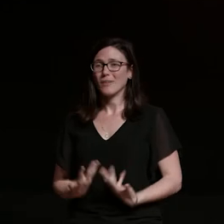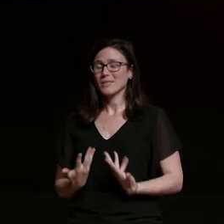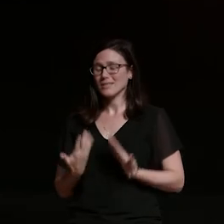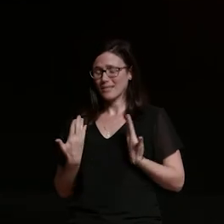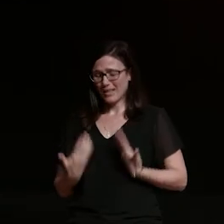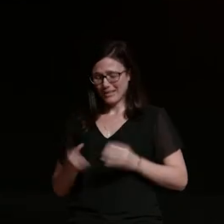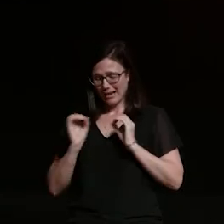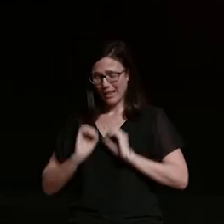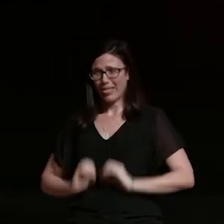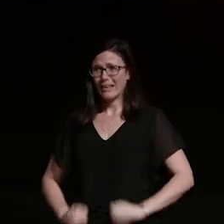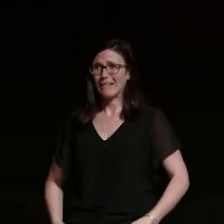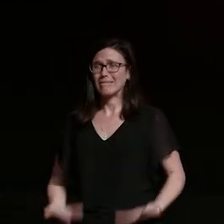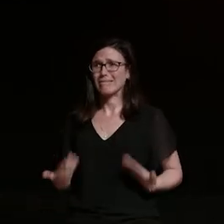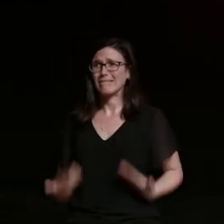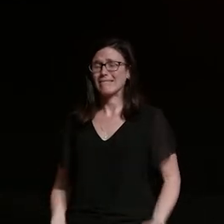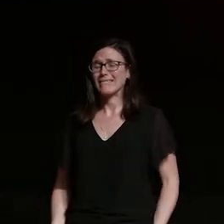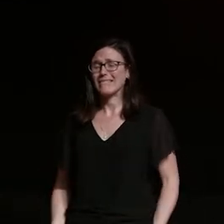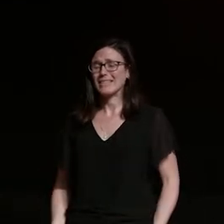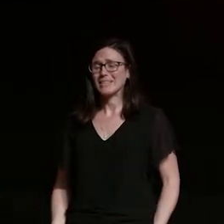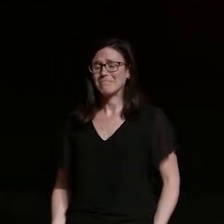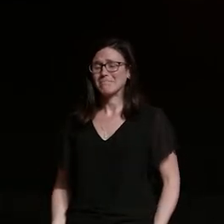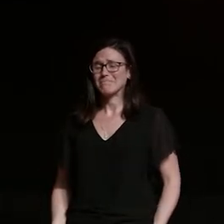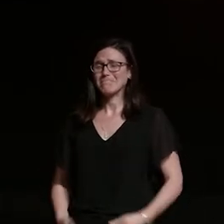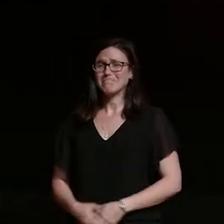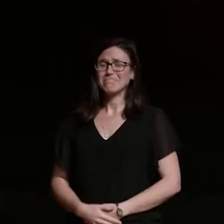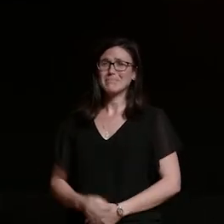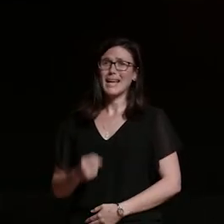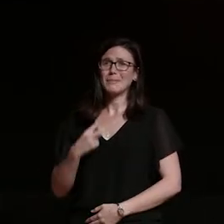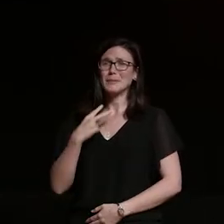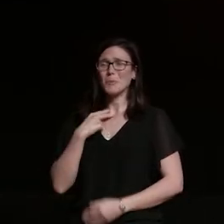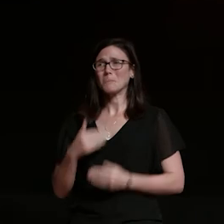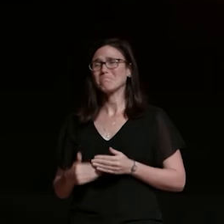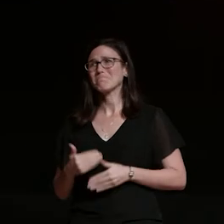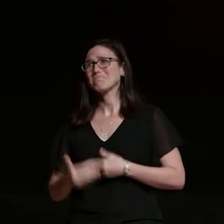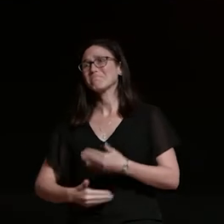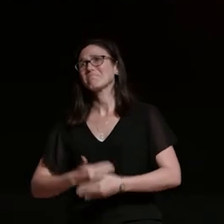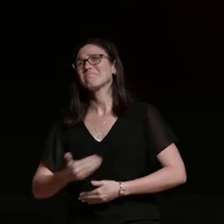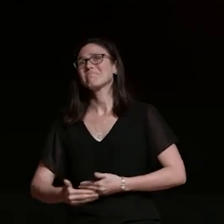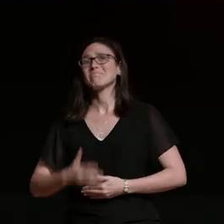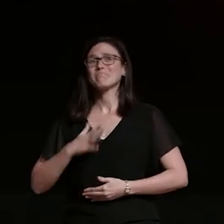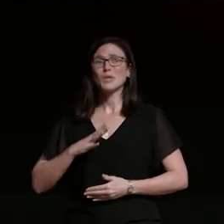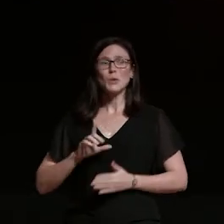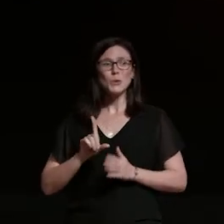so and then i feel really bummed being going forth because jules you offered me